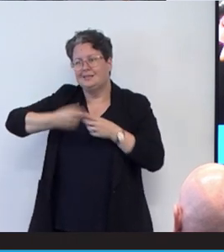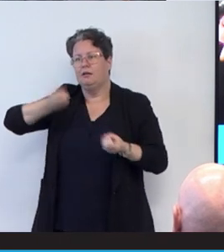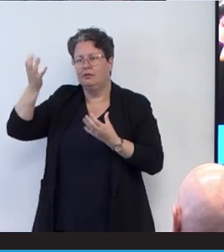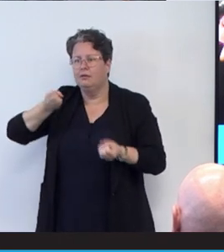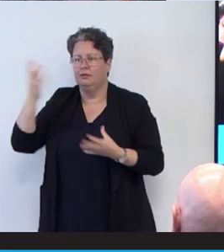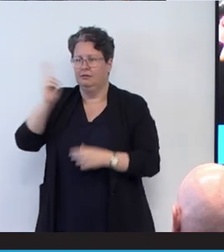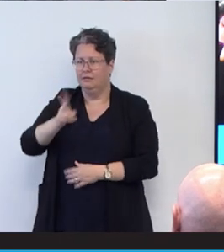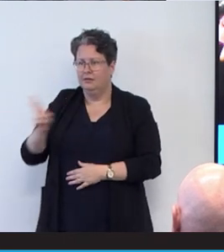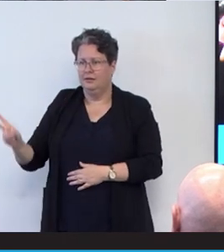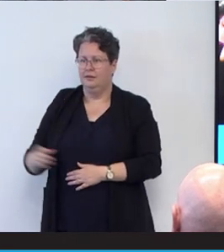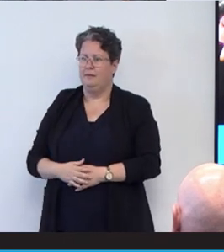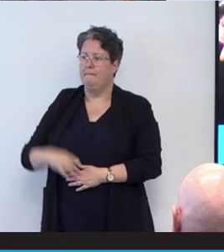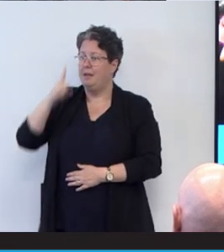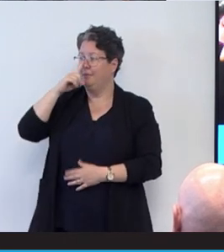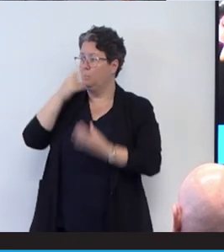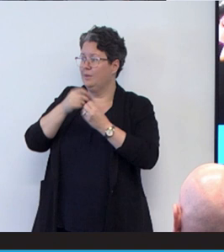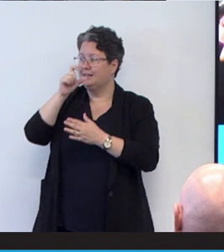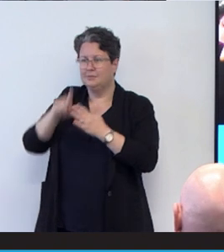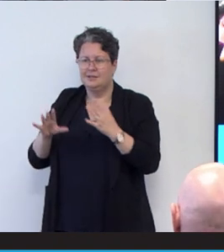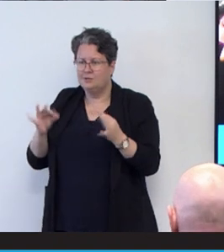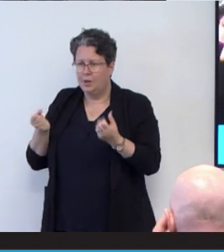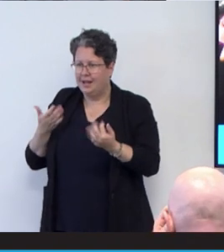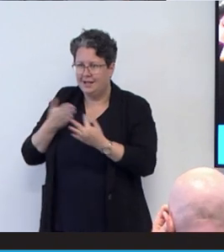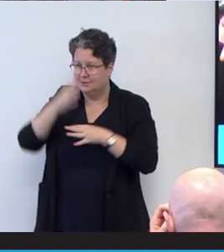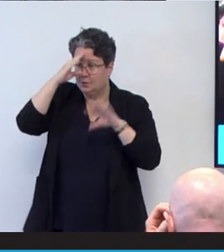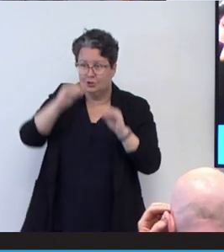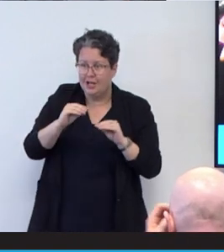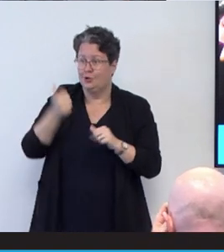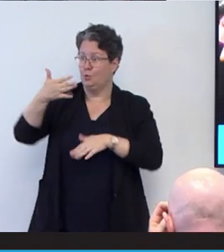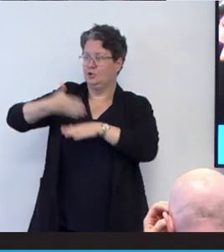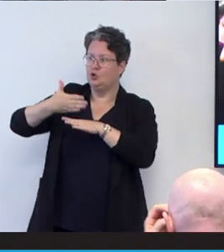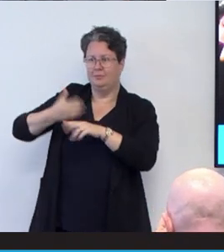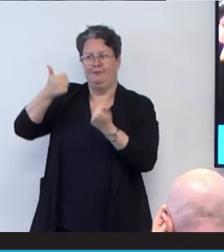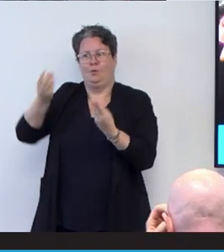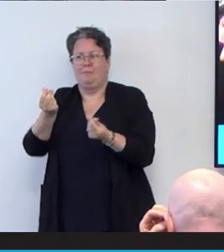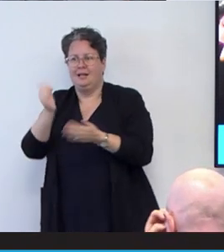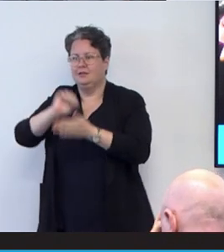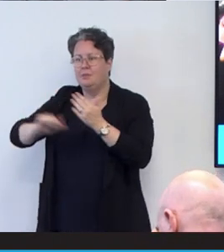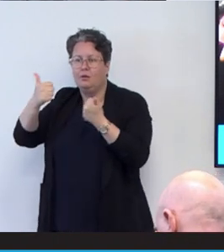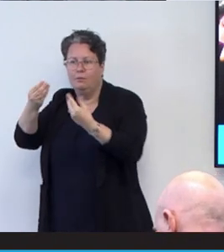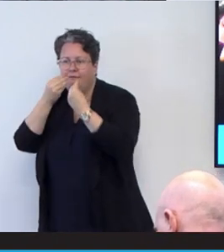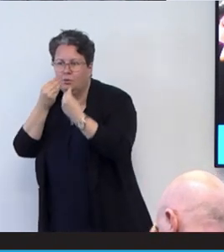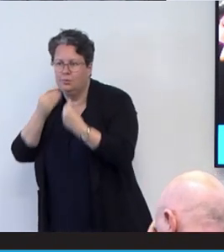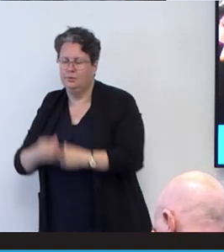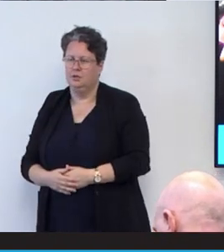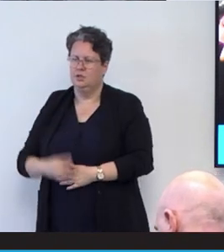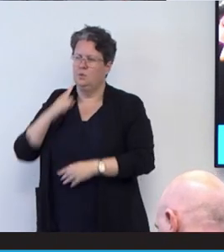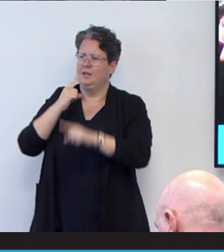people with disabilities struggle to access all these things. So when we talk about health care and disability, it's a multifaceted thing